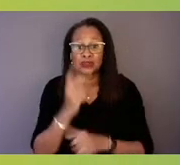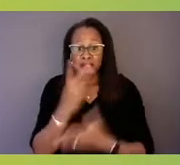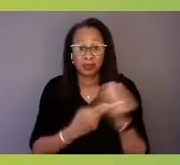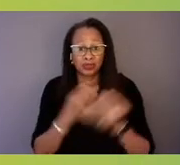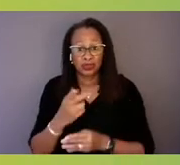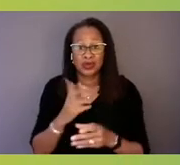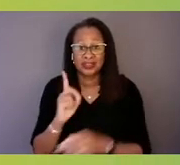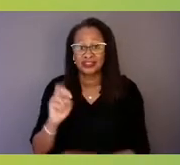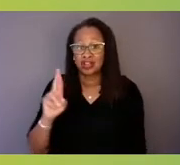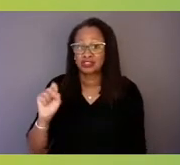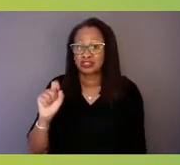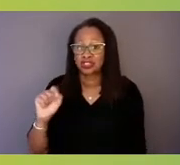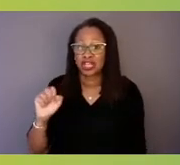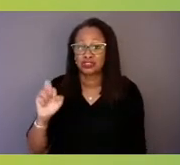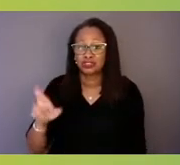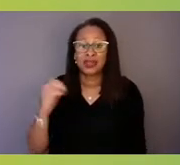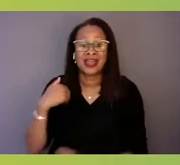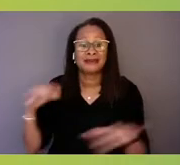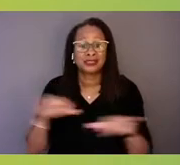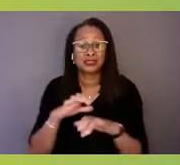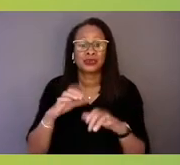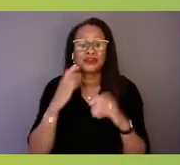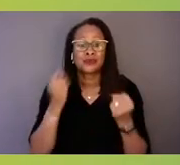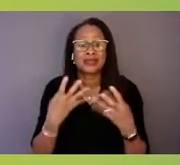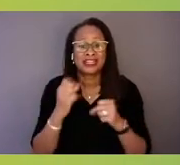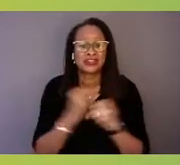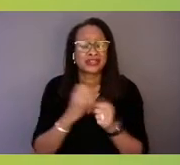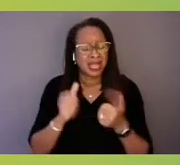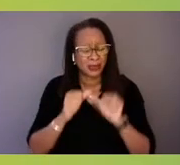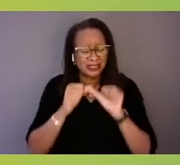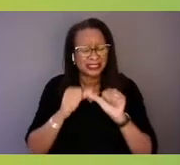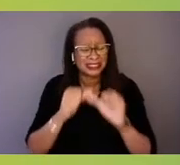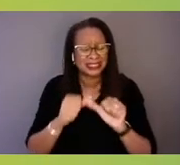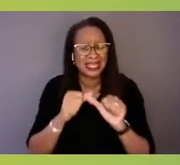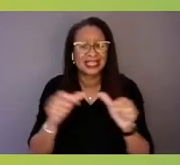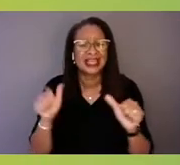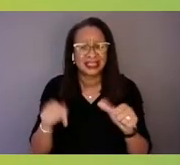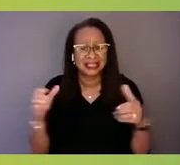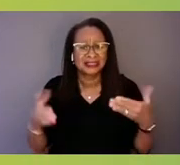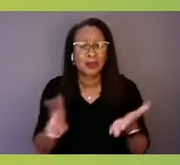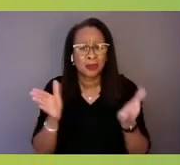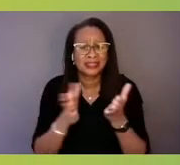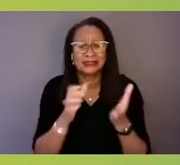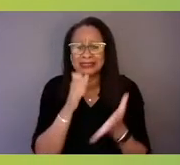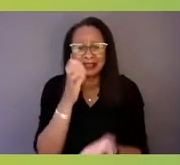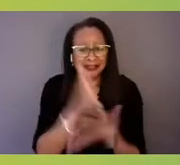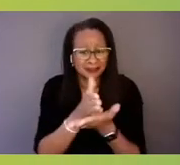how do we sustain this momentum? Well, I think it's first important to go back